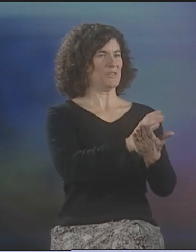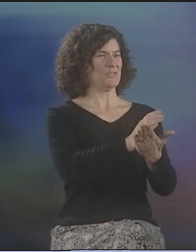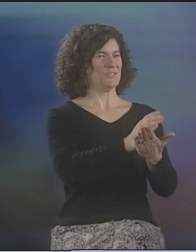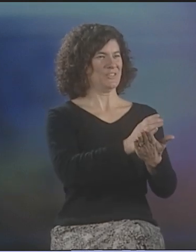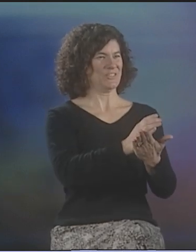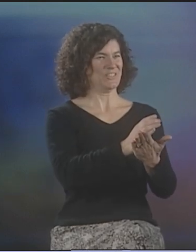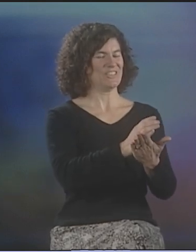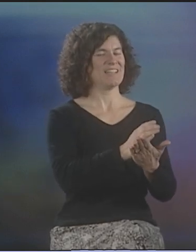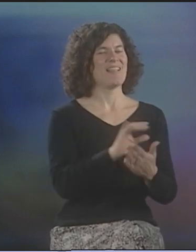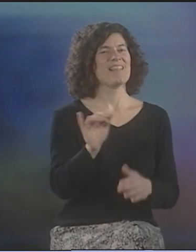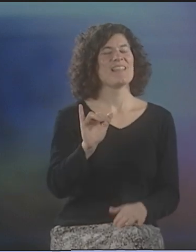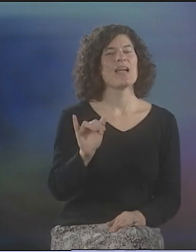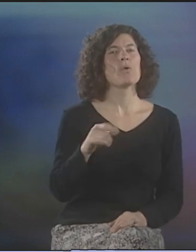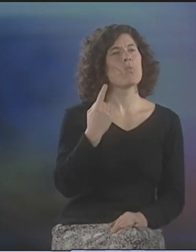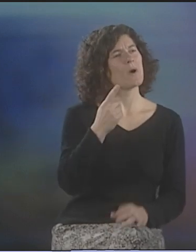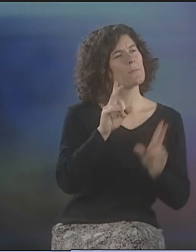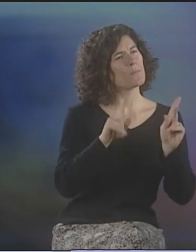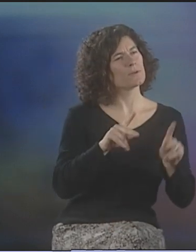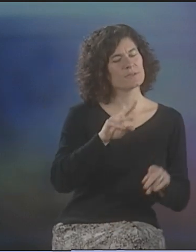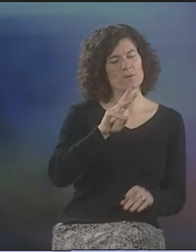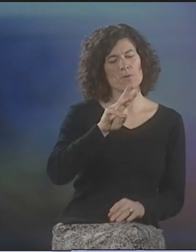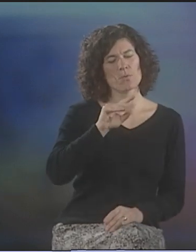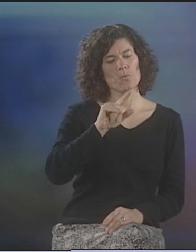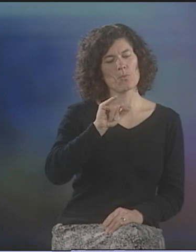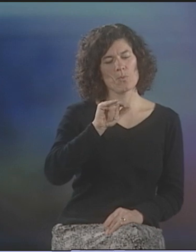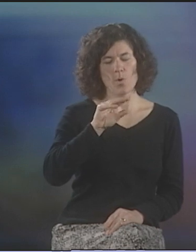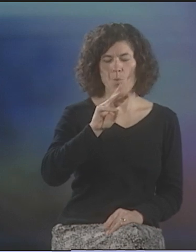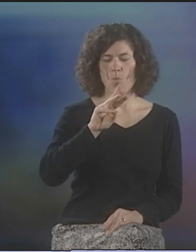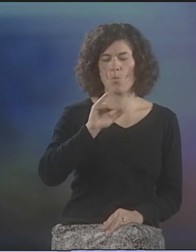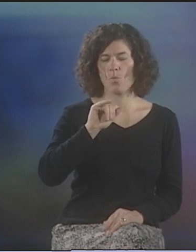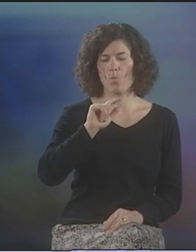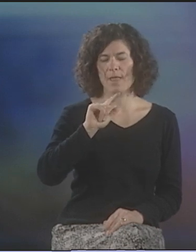AND FOCUSING ON THE IMAGE OF IT.